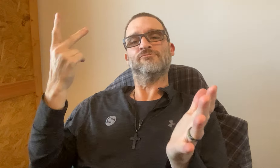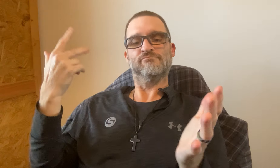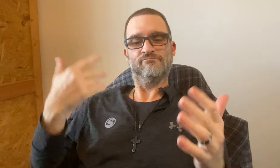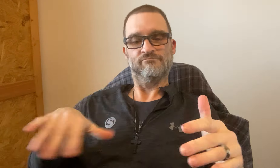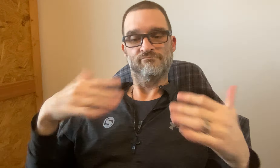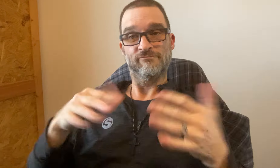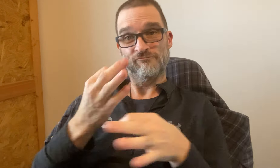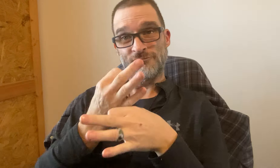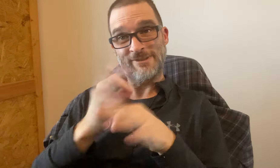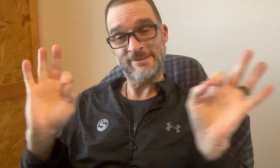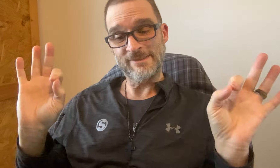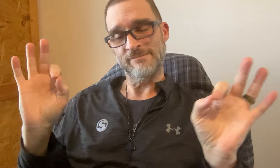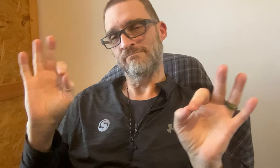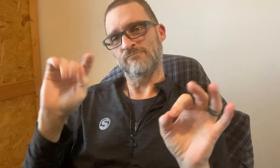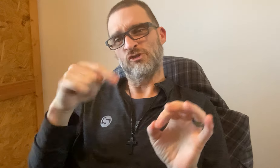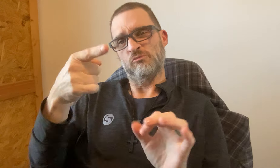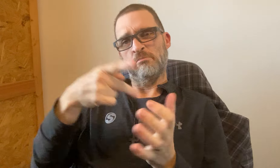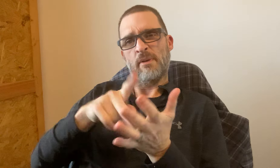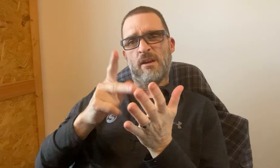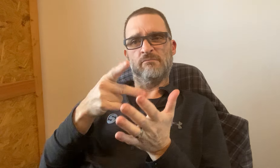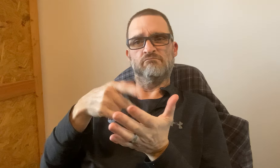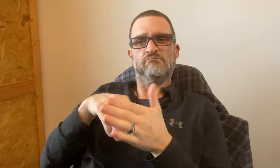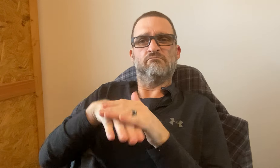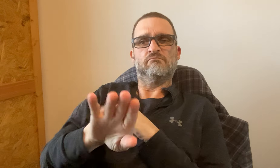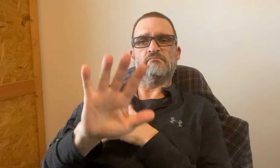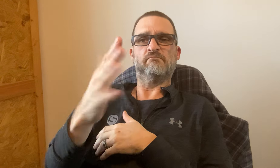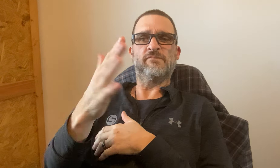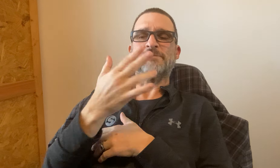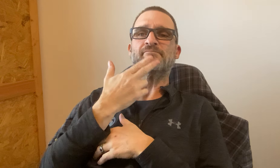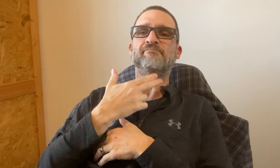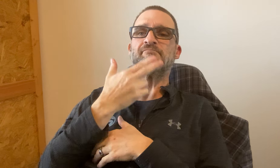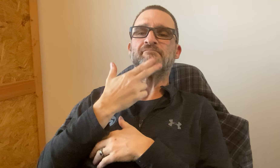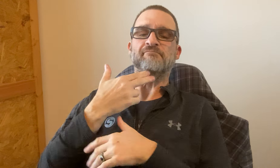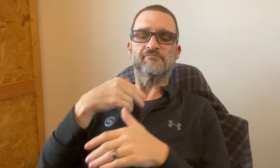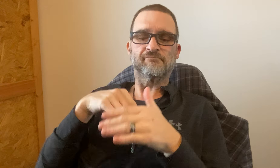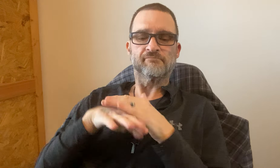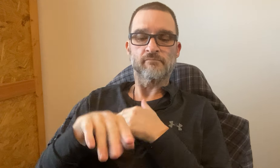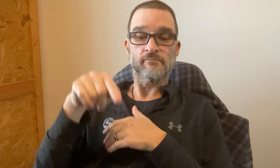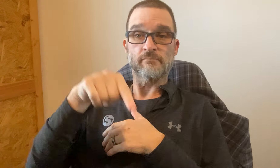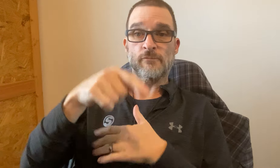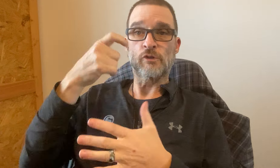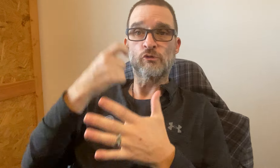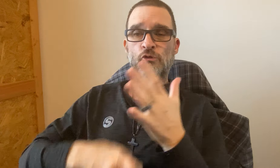Double events in 1 day. It's FREE. Just pay $5. It's not that expensive to get in.